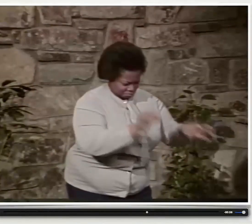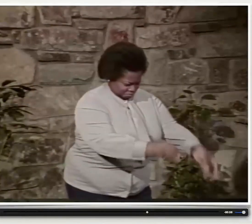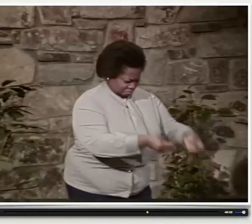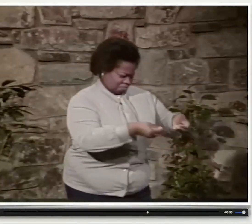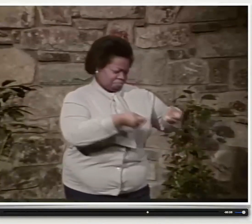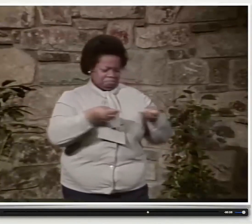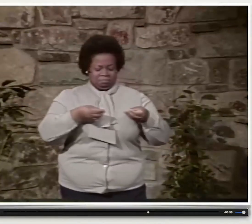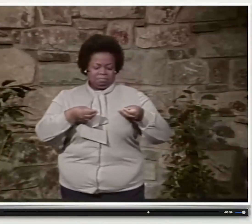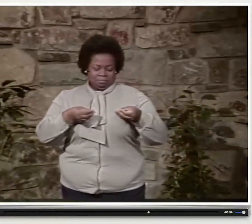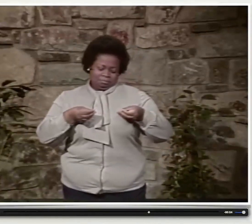Let me take a look at this.